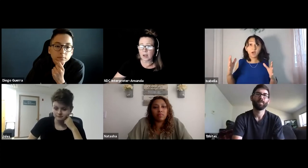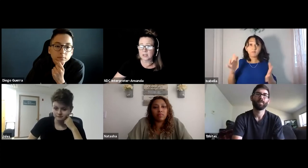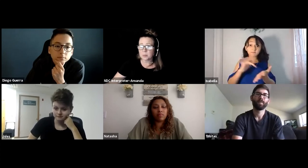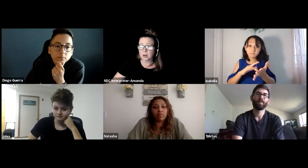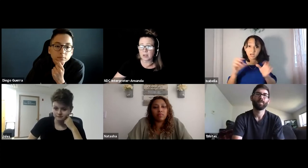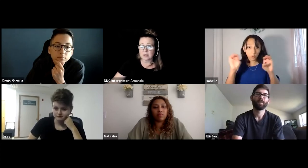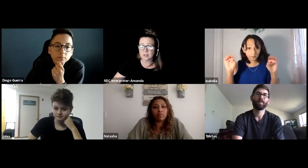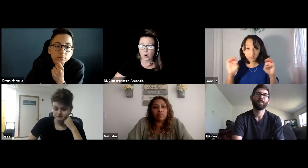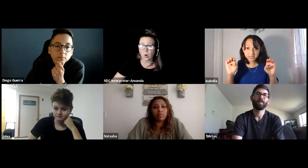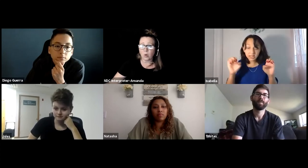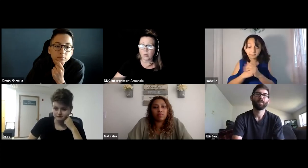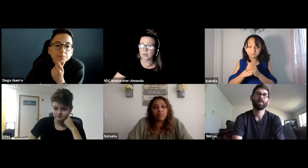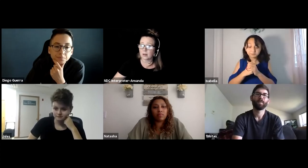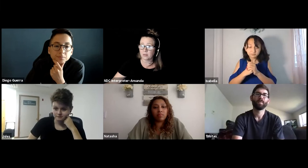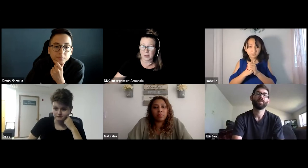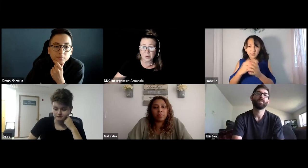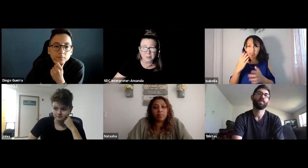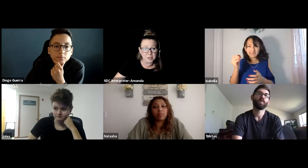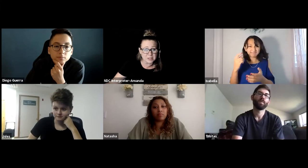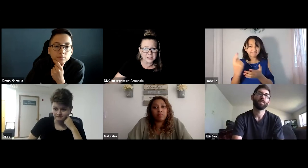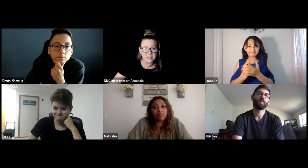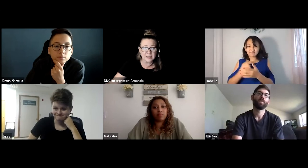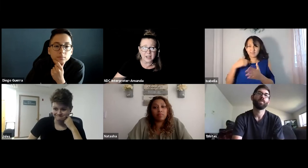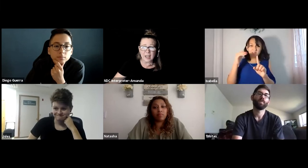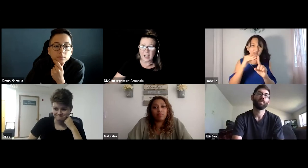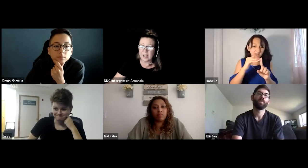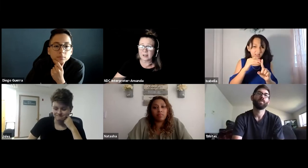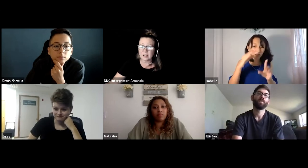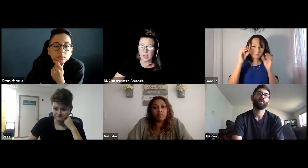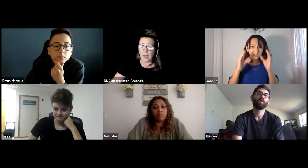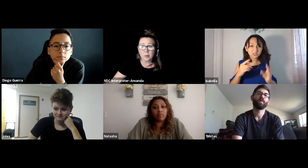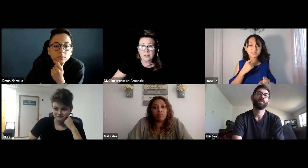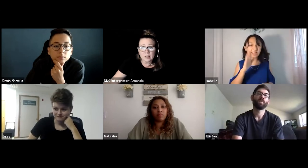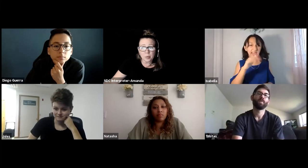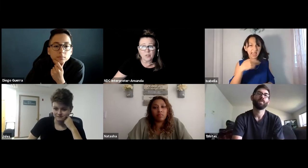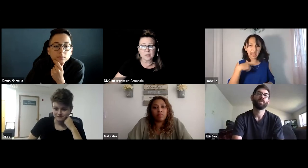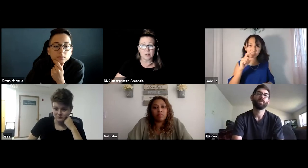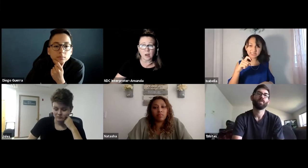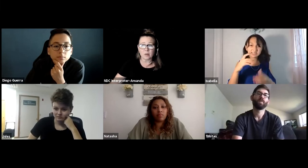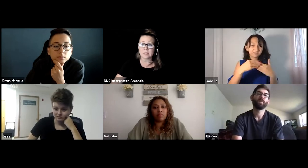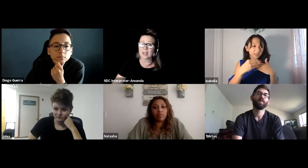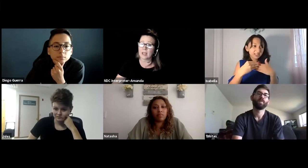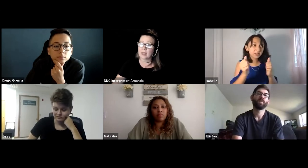experienced a whole lot of medical emergencies. And I would let the professor know and say, hey, I need some flexibility with this.